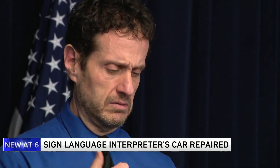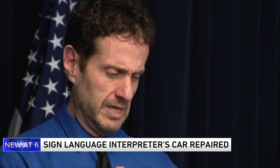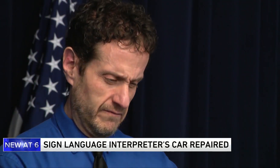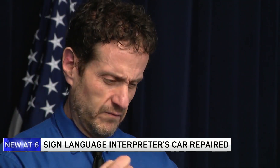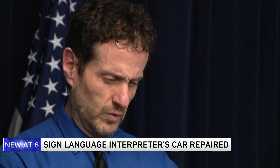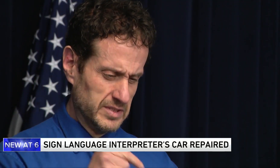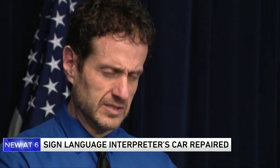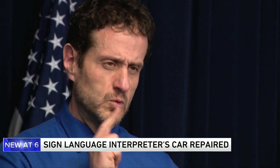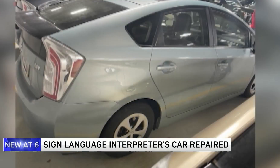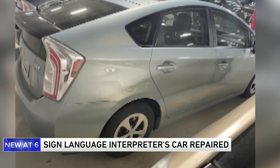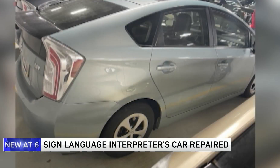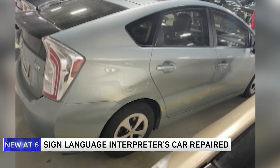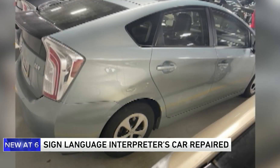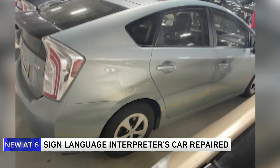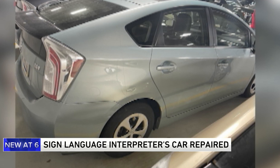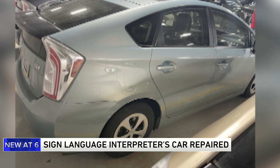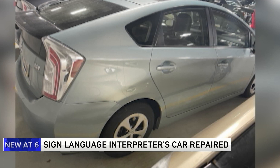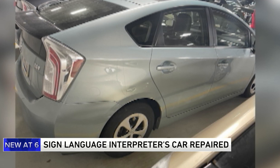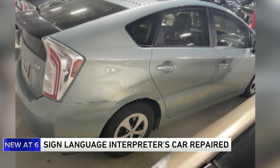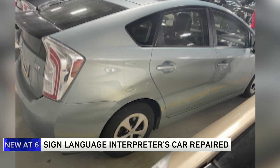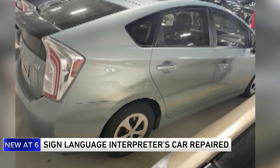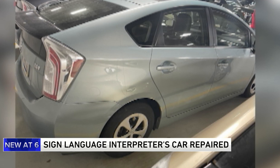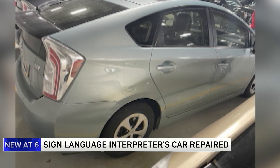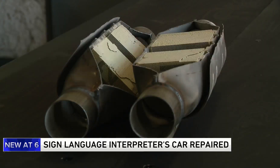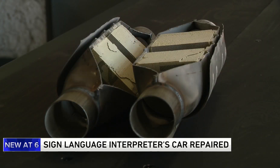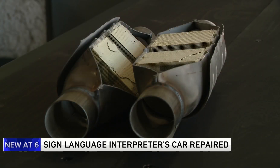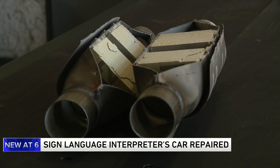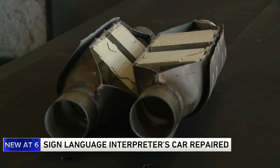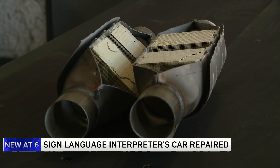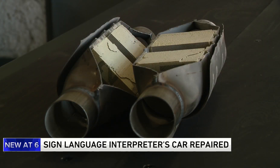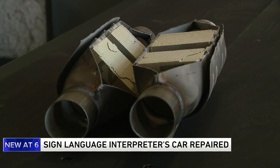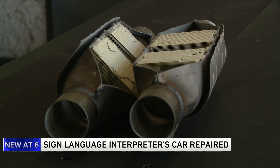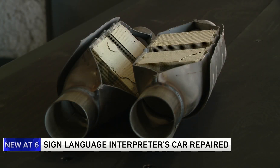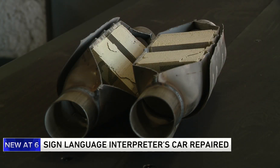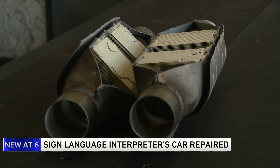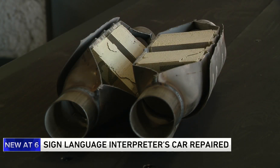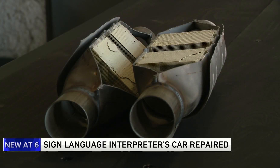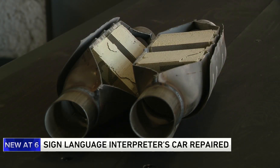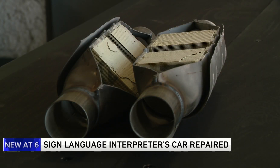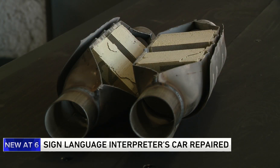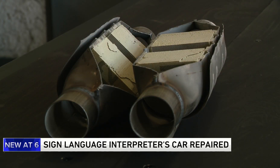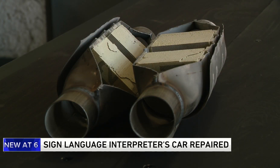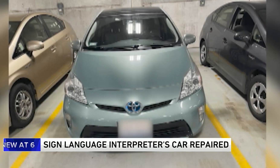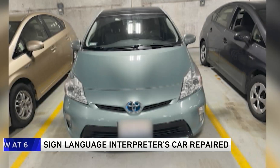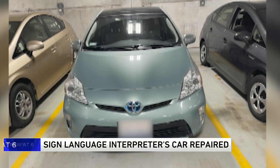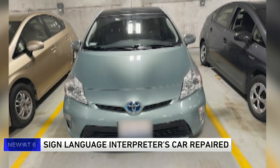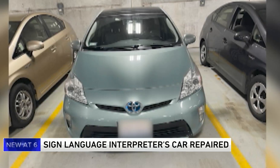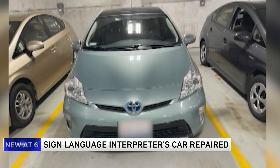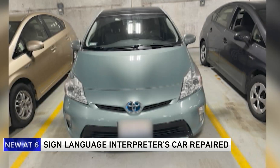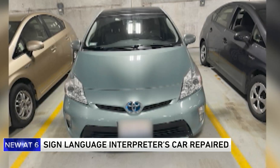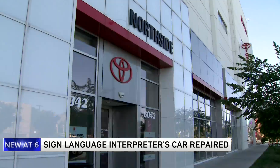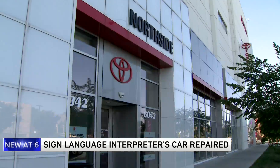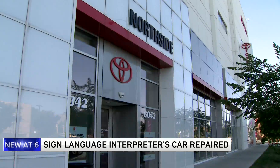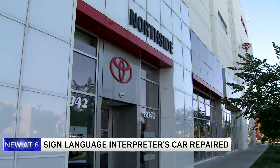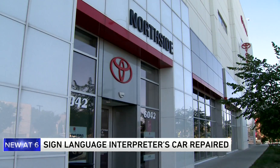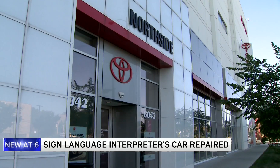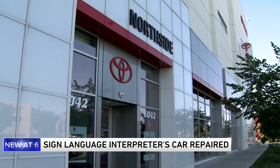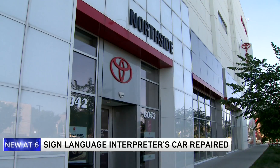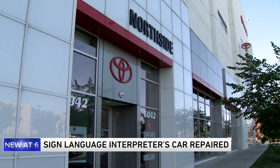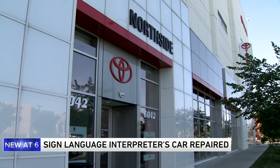DOCTORS APPOINTMENTS. IF THEY NEED THE HELP, IT'S IMPORTANT WORK AND IT BECAME MUCH MORE DIFFICULT TO GET TO THOSE JOBS